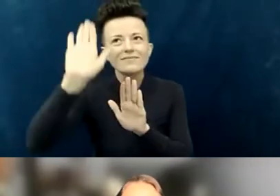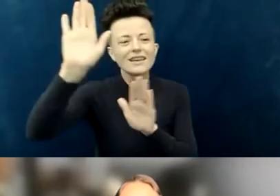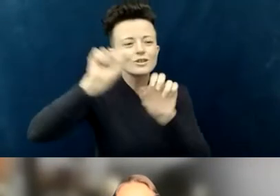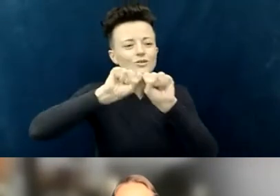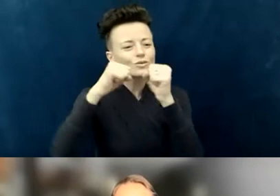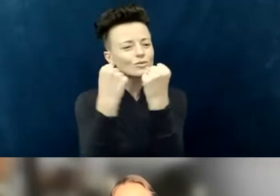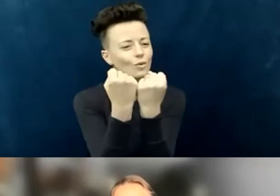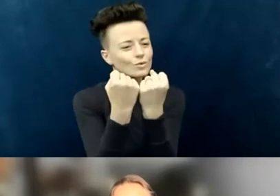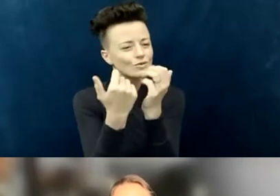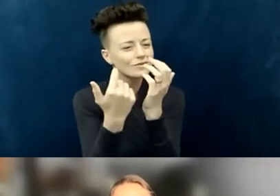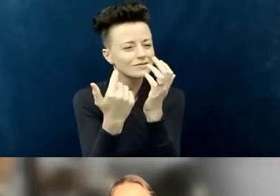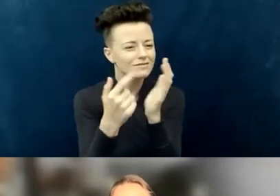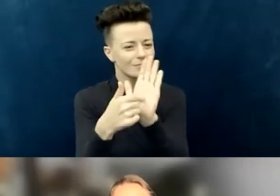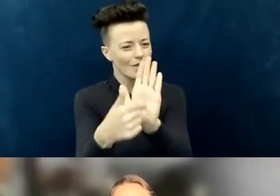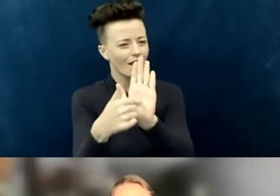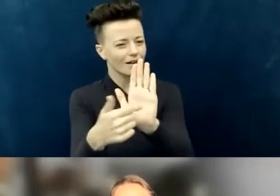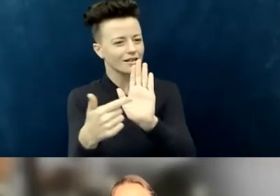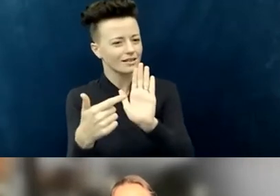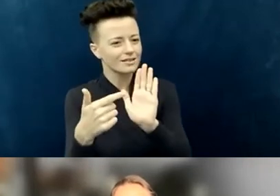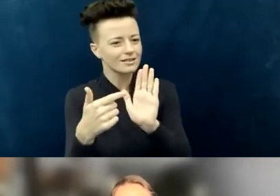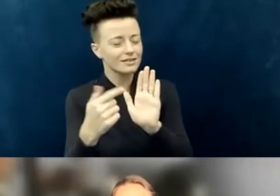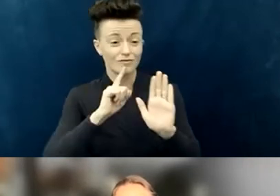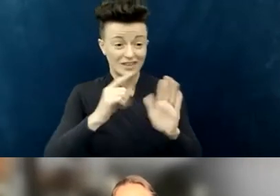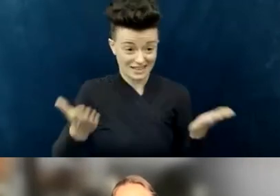it's often the environment that creates the barrier.